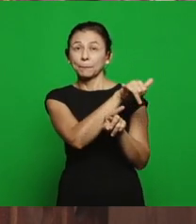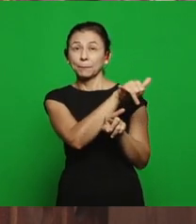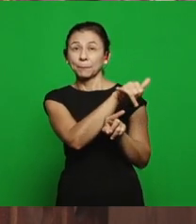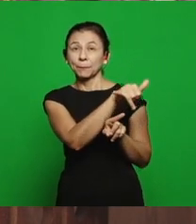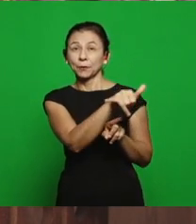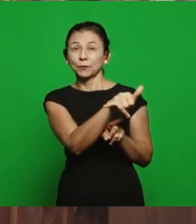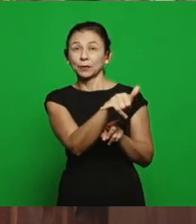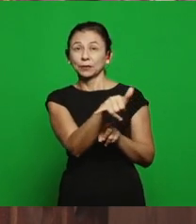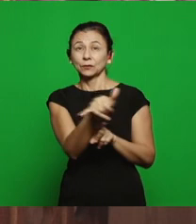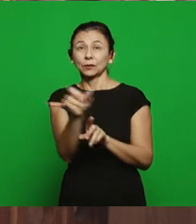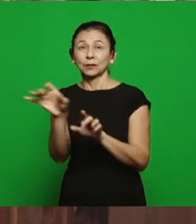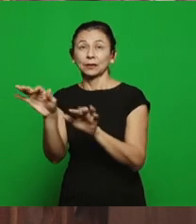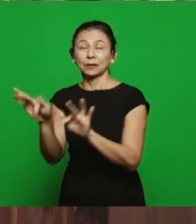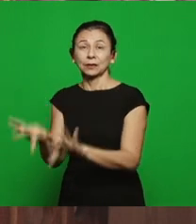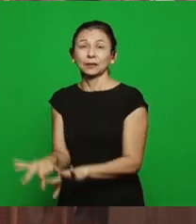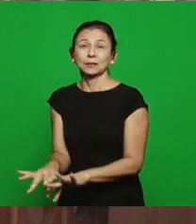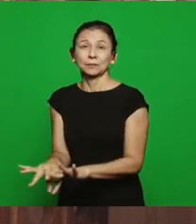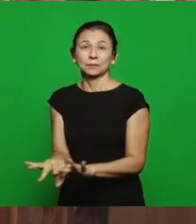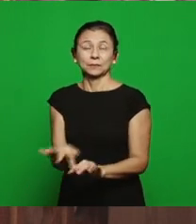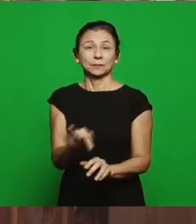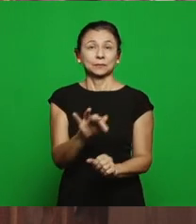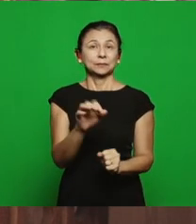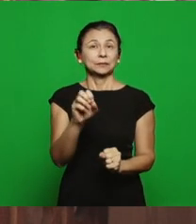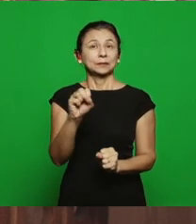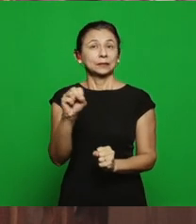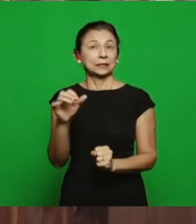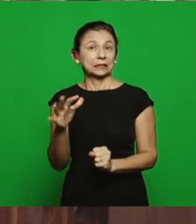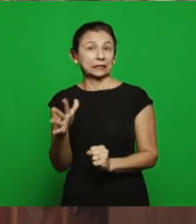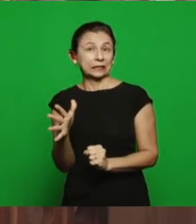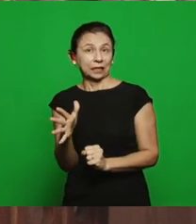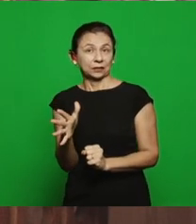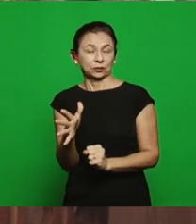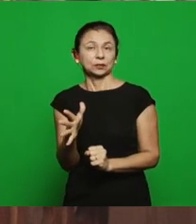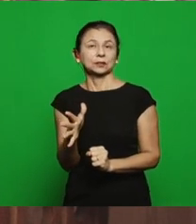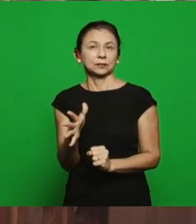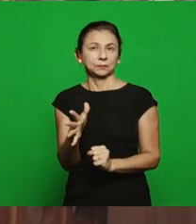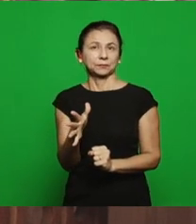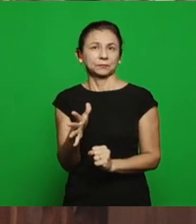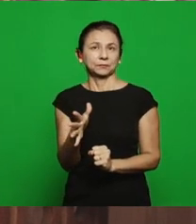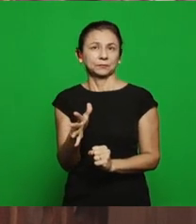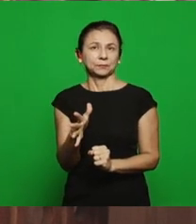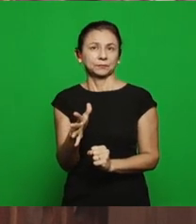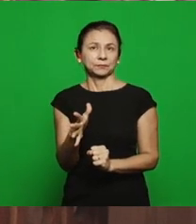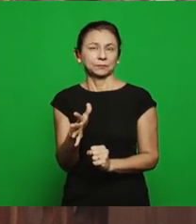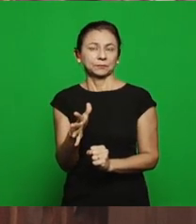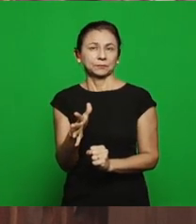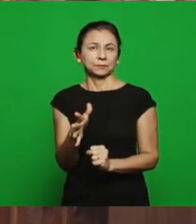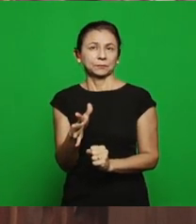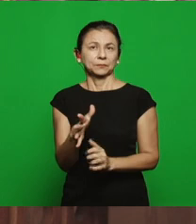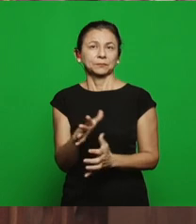in this church of Sardis, I mean, in Smyrna